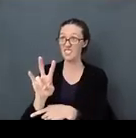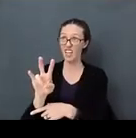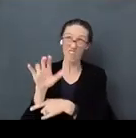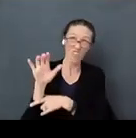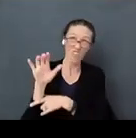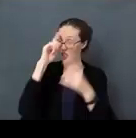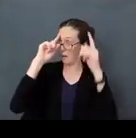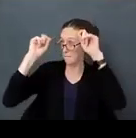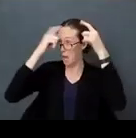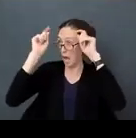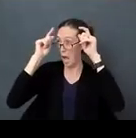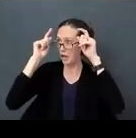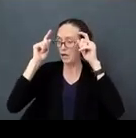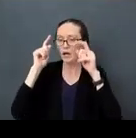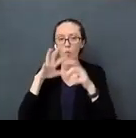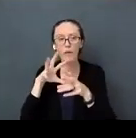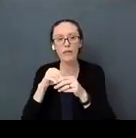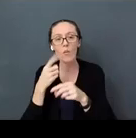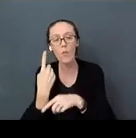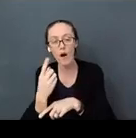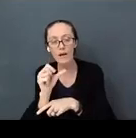a second is happening in the baby’s brain.